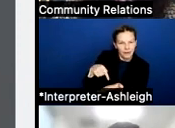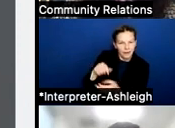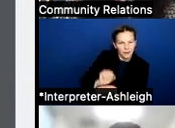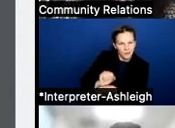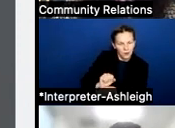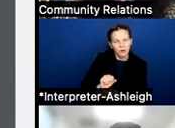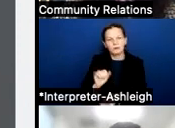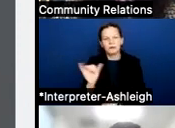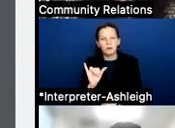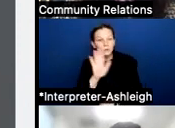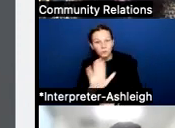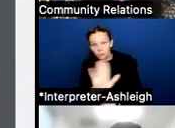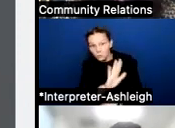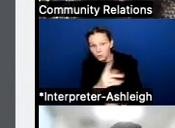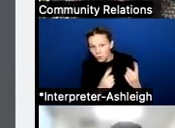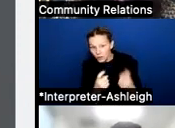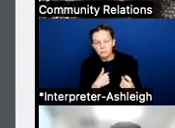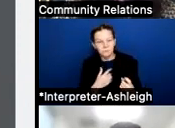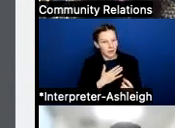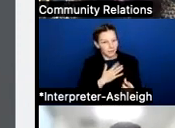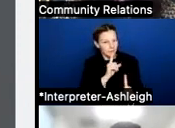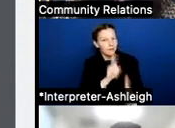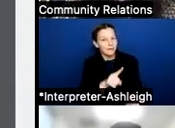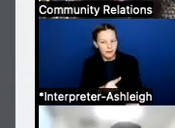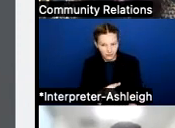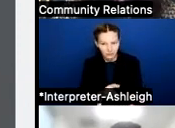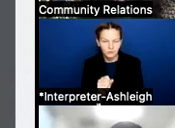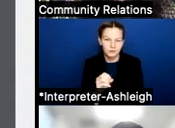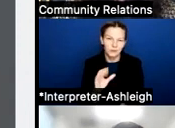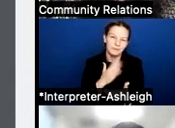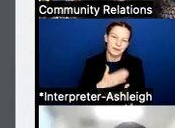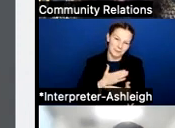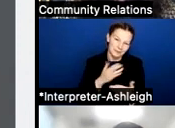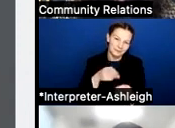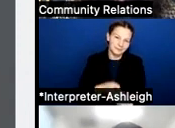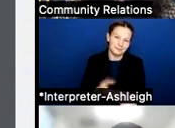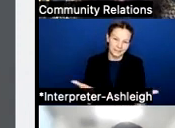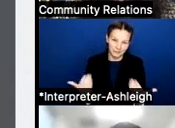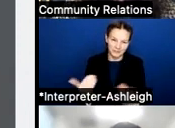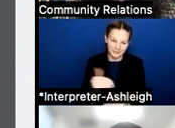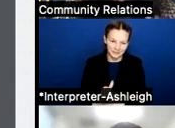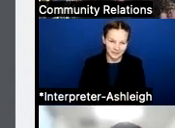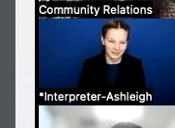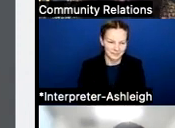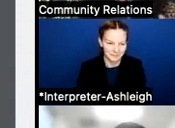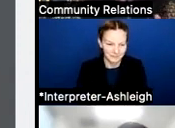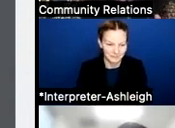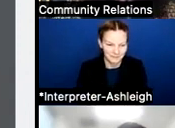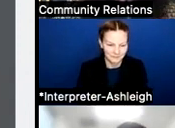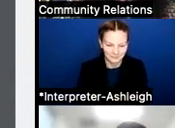that come up towards the end of our evening together. So nice to be here this evening. So thank you, guys. Thank you for the quick introductions.